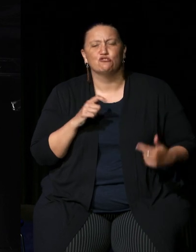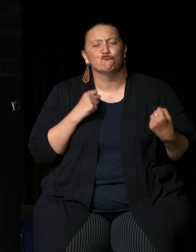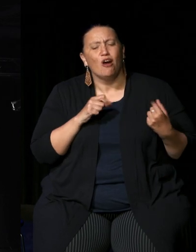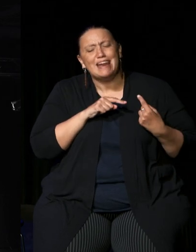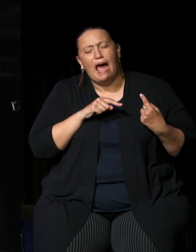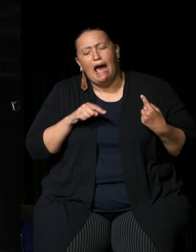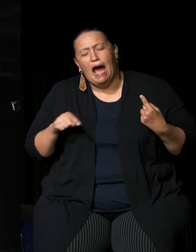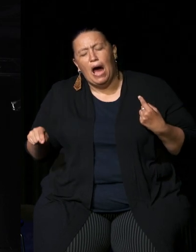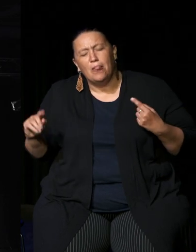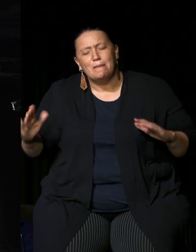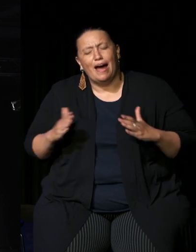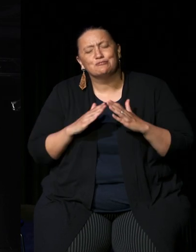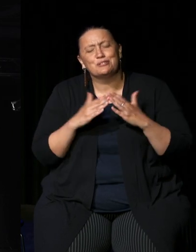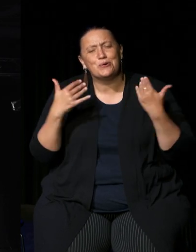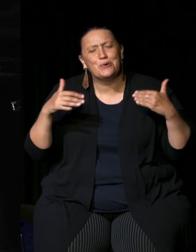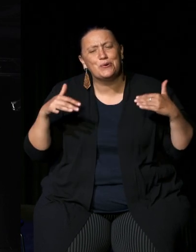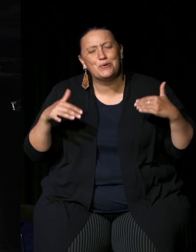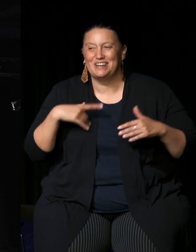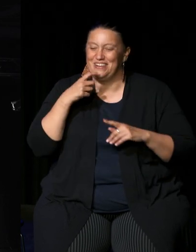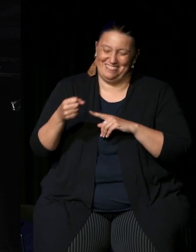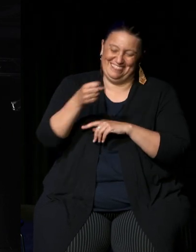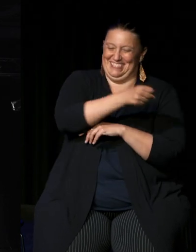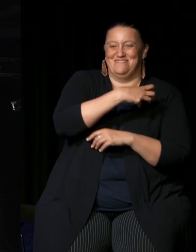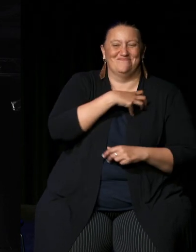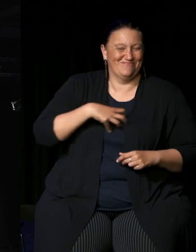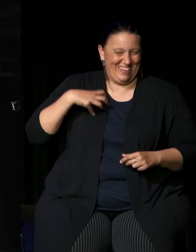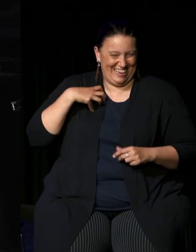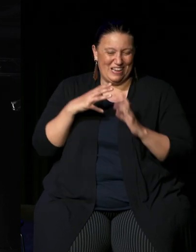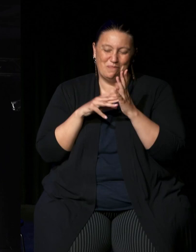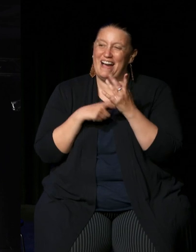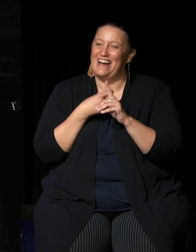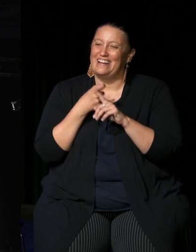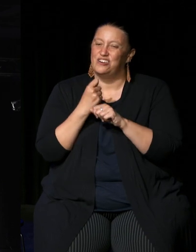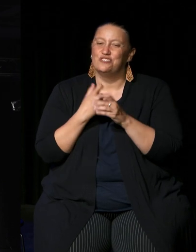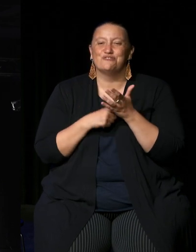going to hand over to Mayor Mark Greenhill but we're obviously here because we're committed